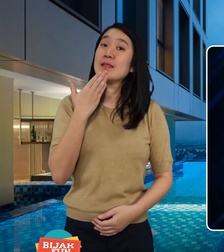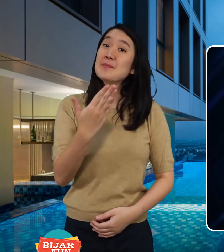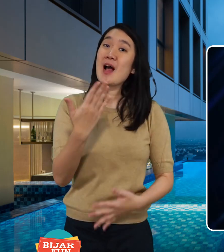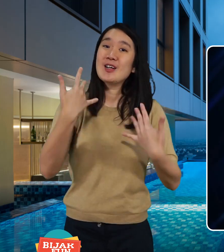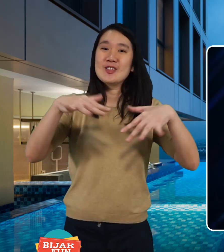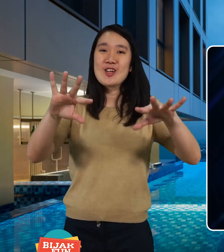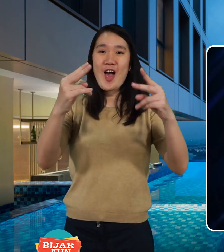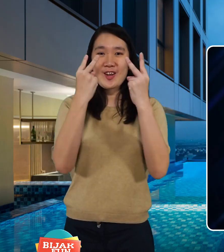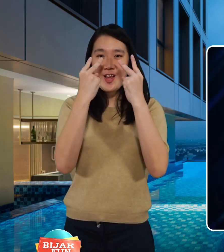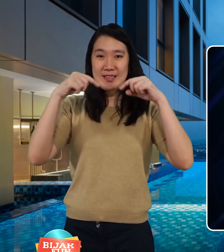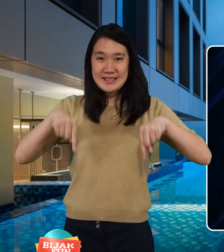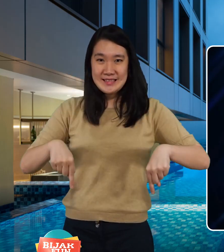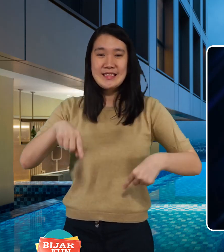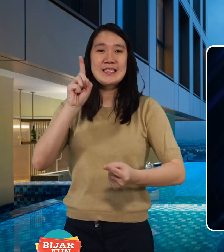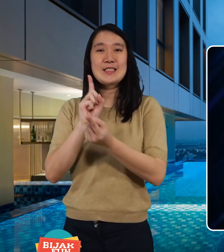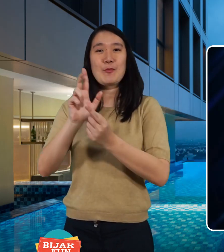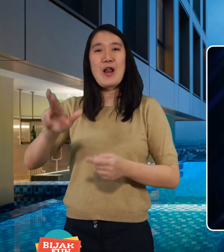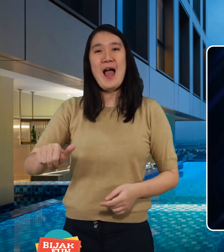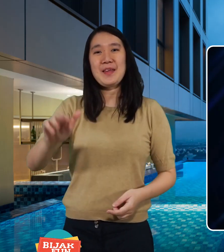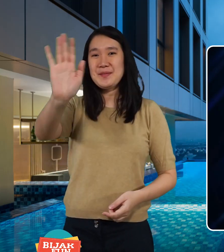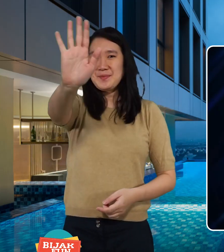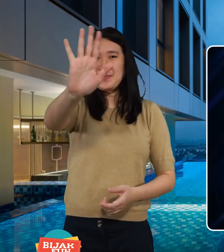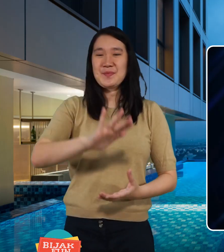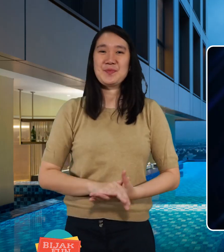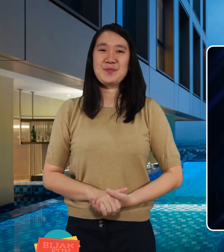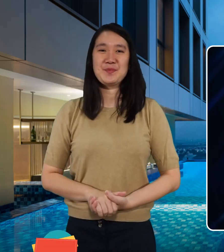Thank you, keep watching OK. See you again. Bye!